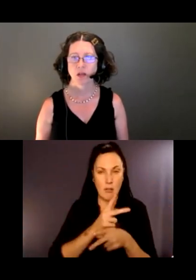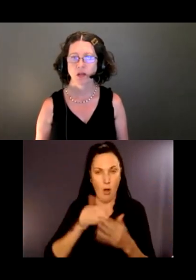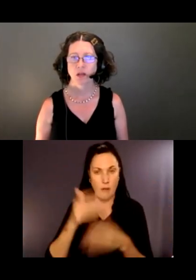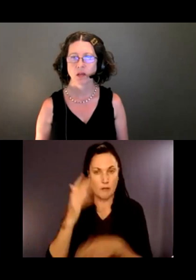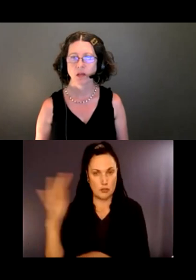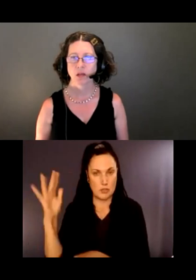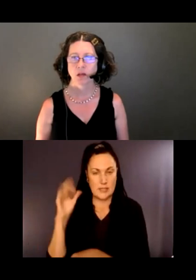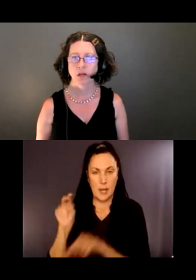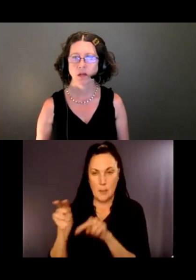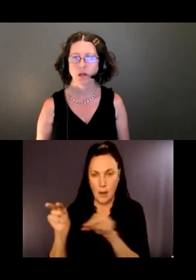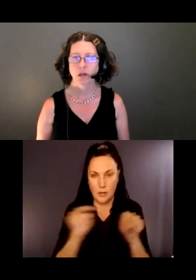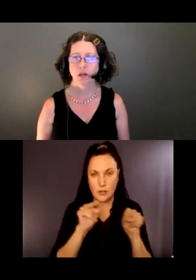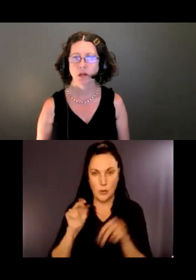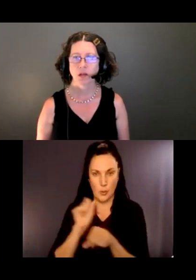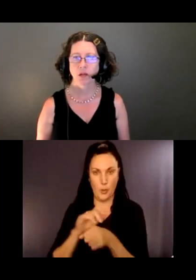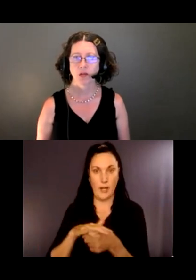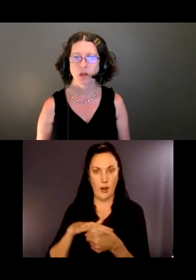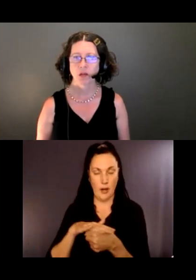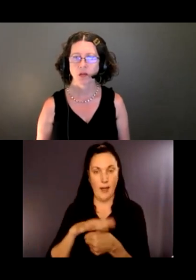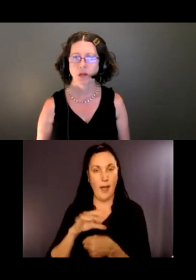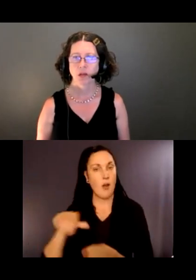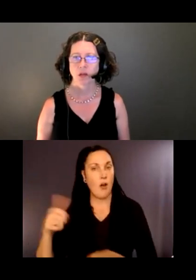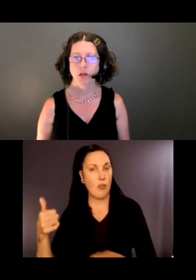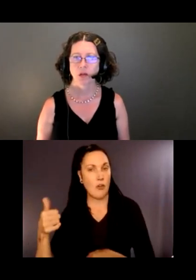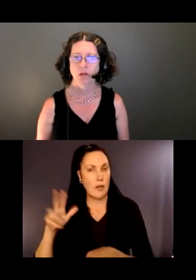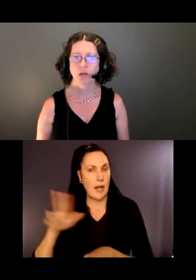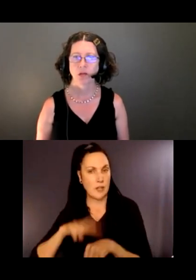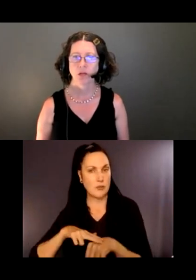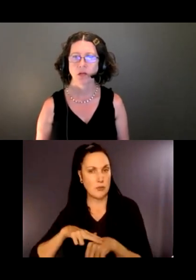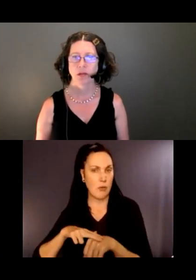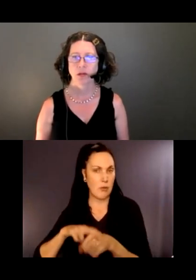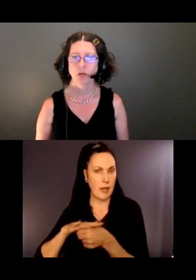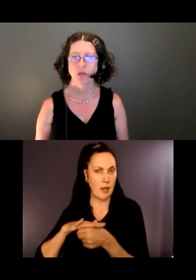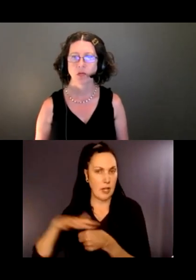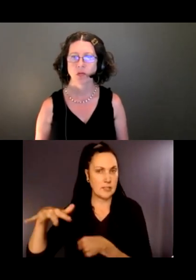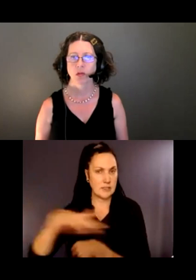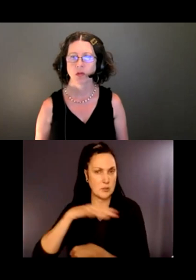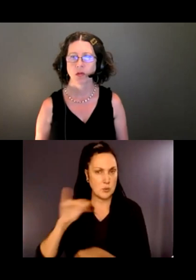monitoring in the work area and any other natural mitigation areas.